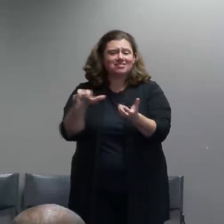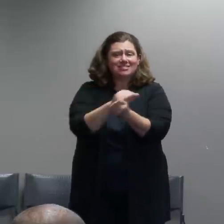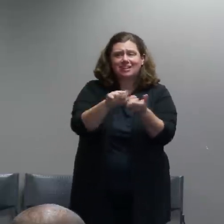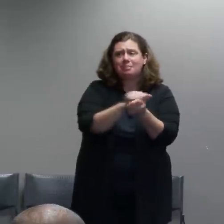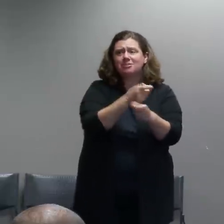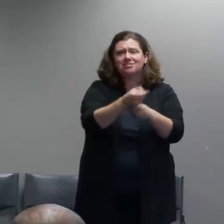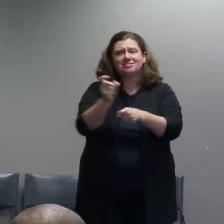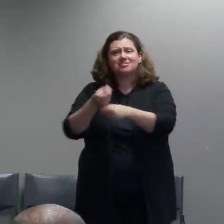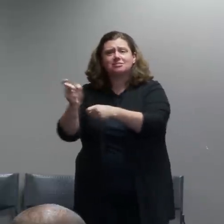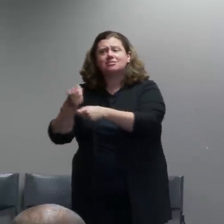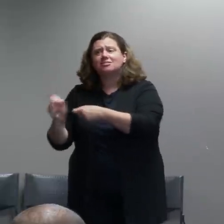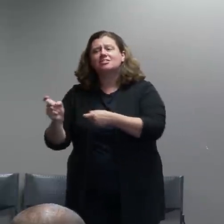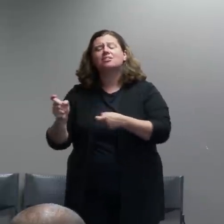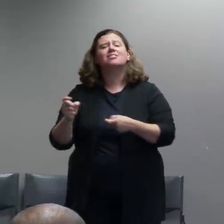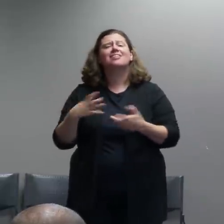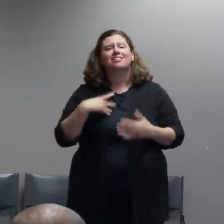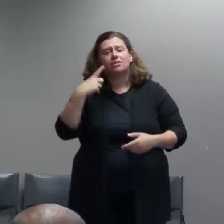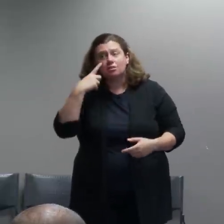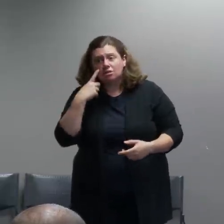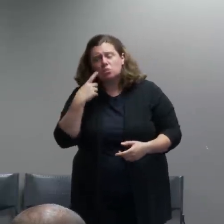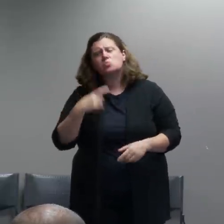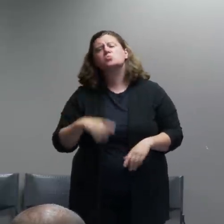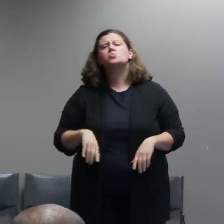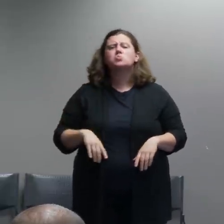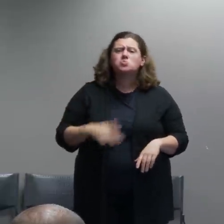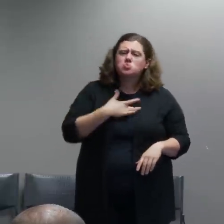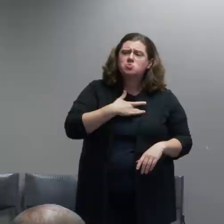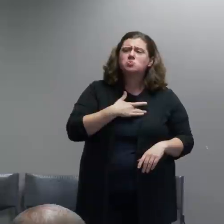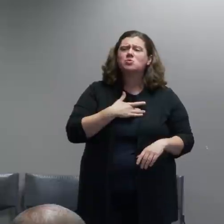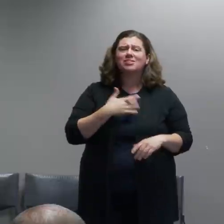in the events, especially downtown and at some other places that we'll talk